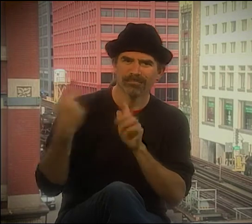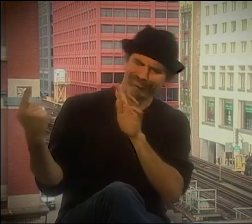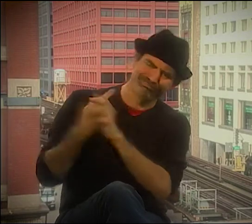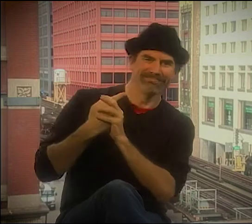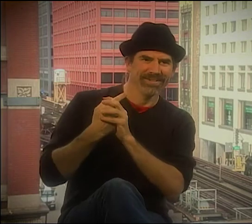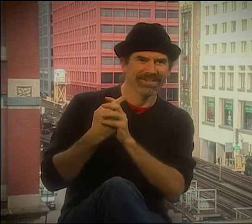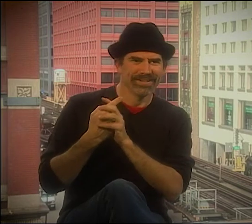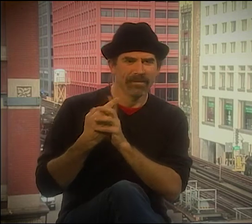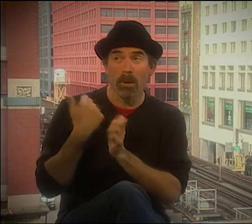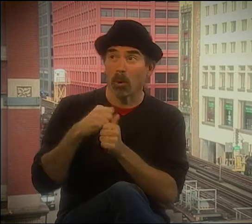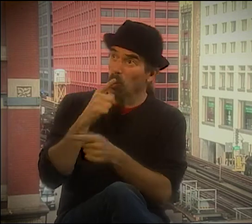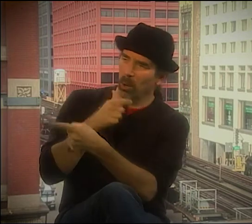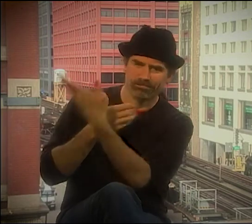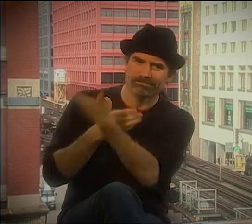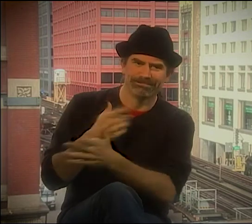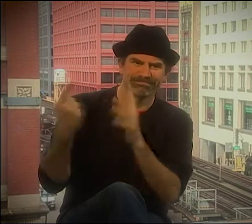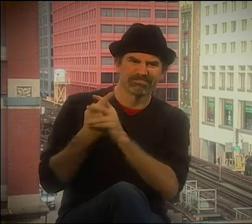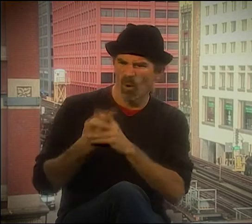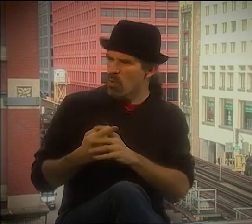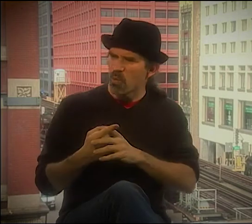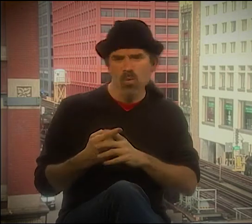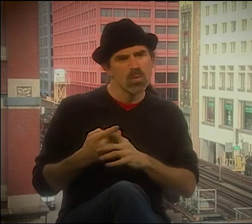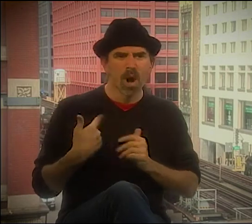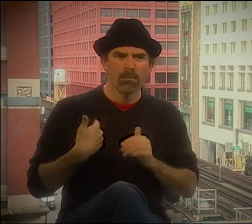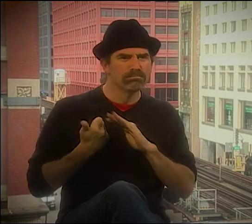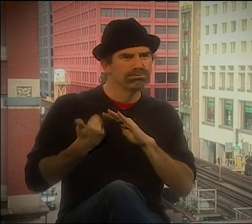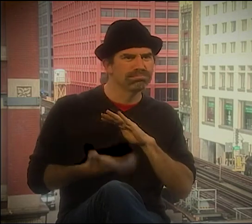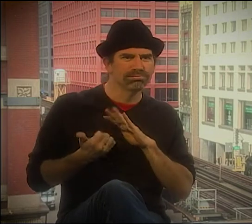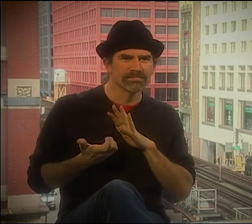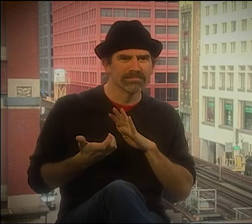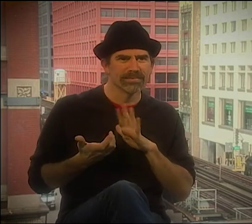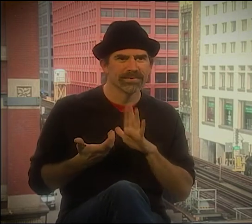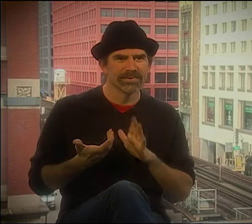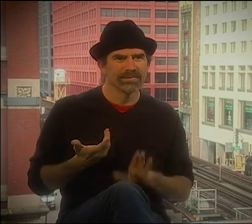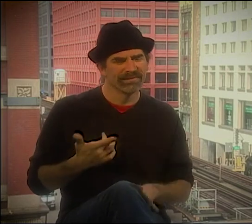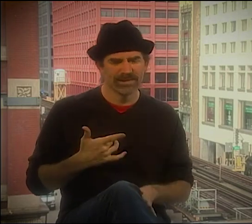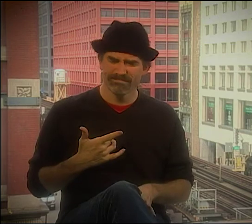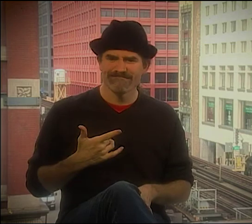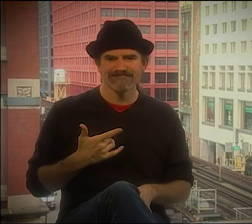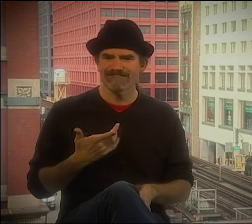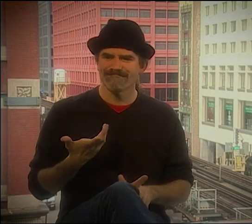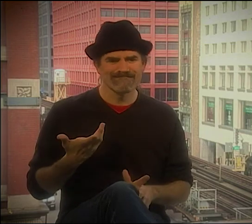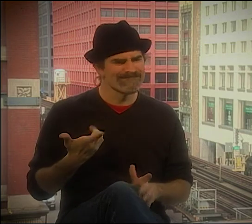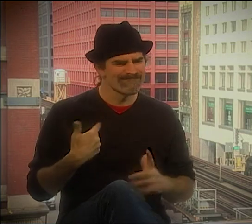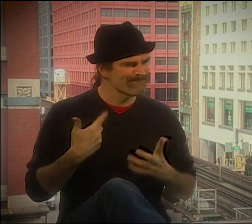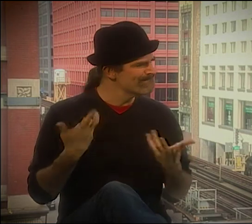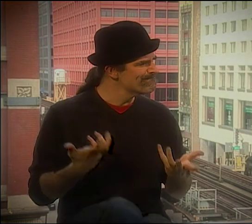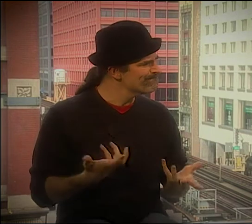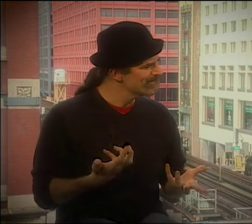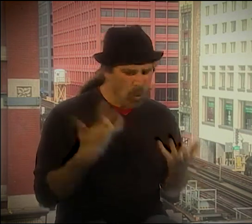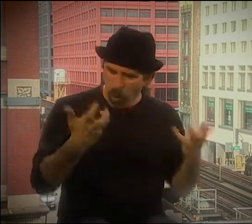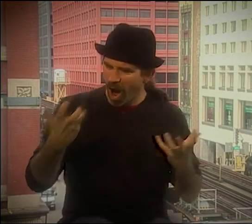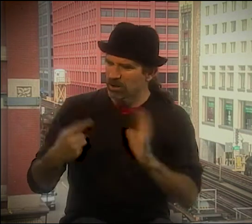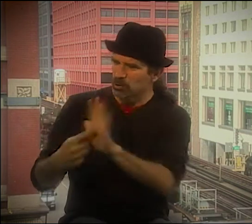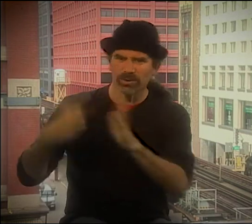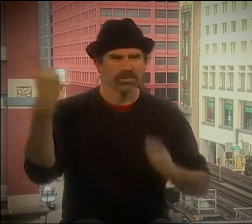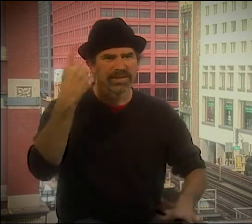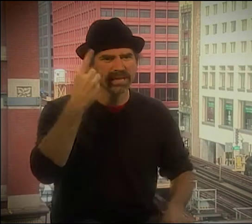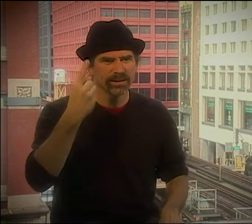AND I'M LIKE, "YEAH, BUT YOU COULD TRY ASL POETRY." AND THEY SAID, "NO, I CAN'T DO POETRY WITH THAT, WITH ASL."